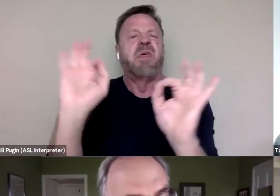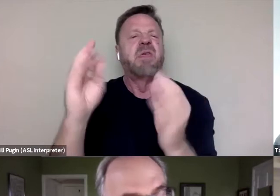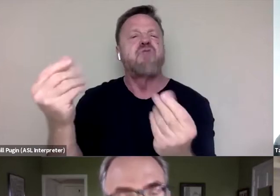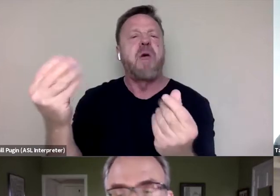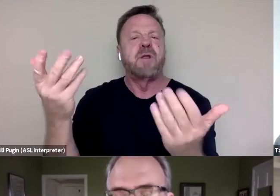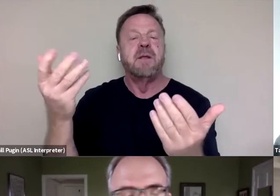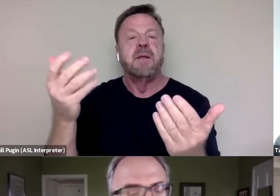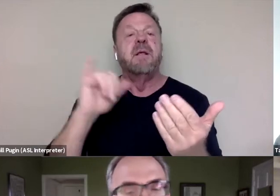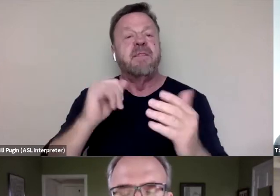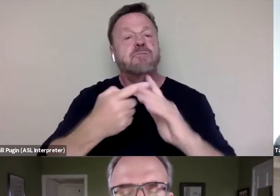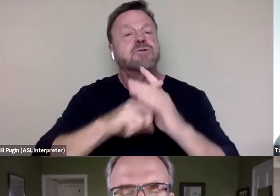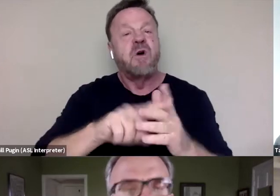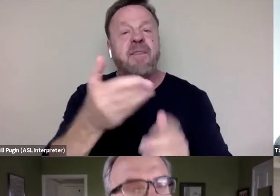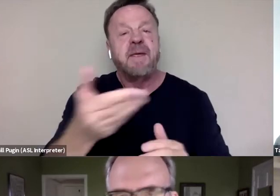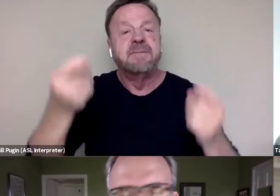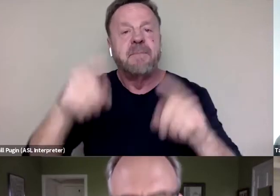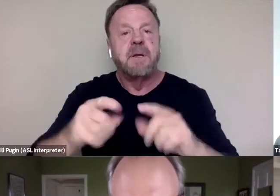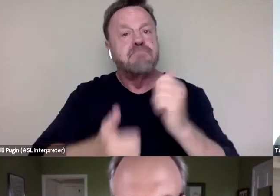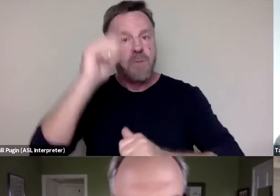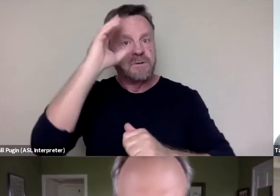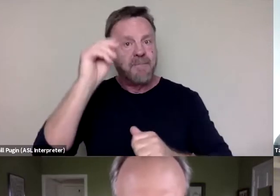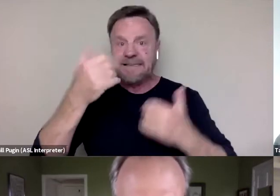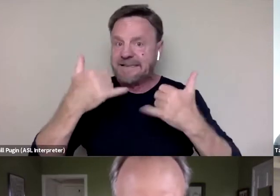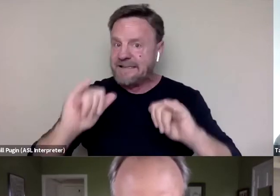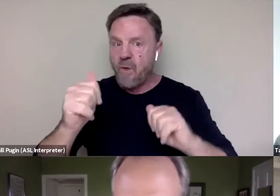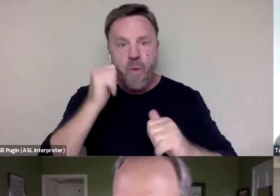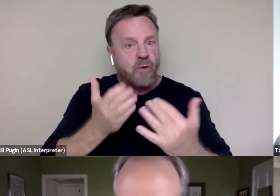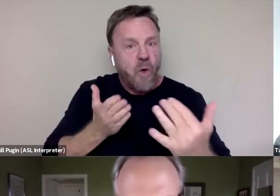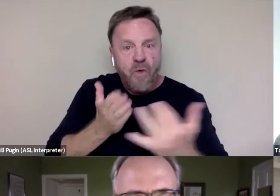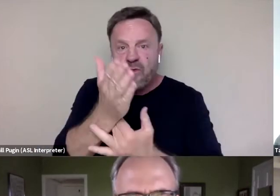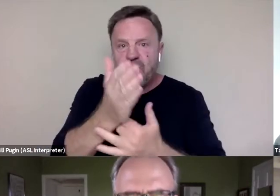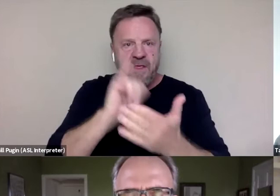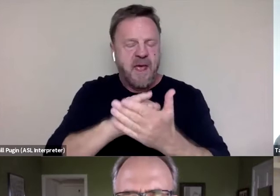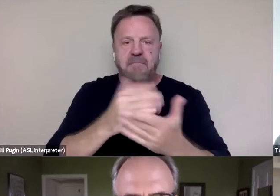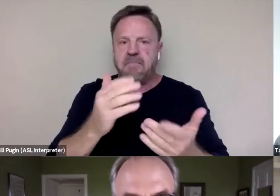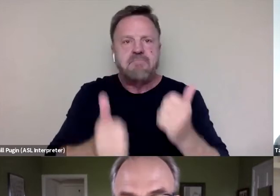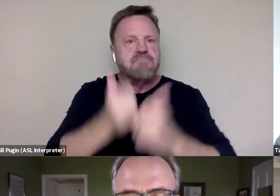Now, most men will still not go through that door. Most men will not.